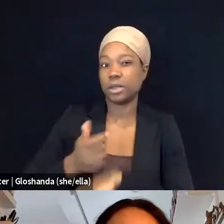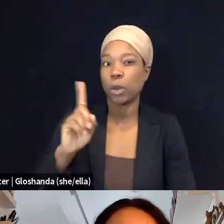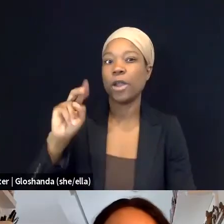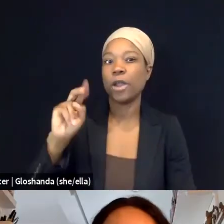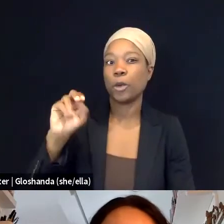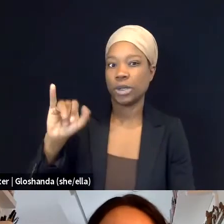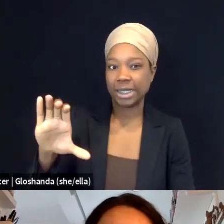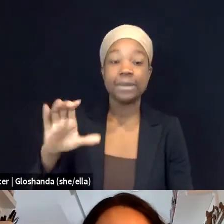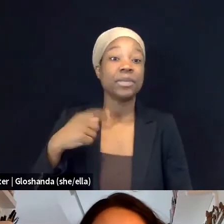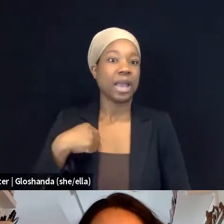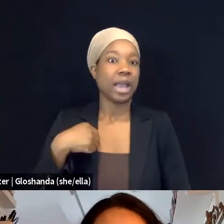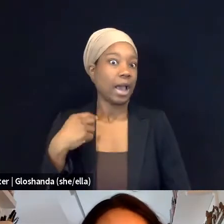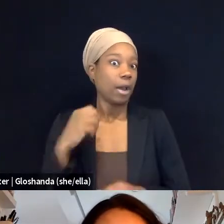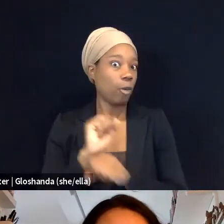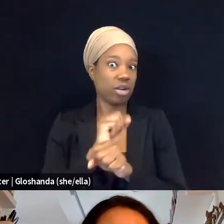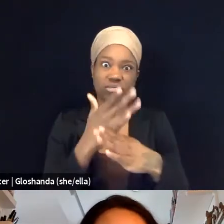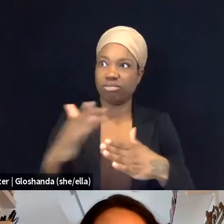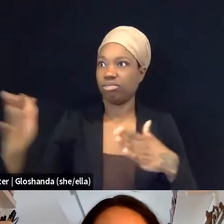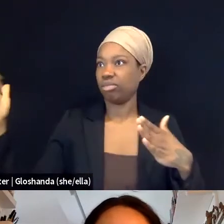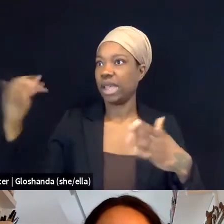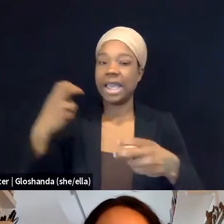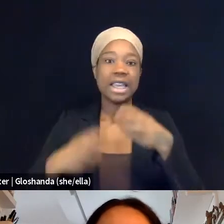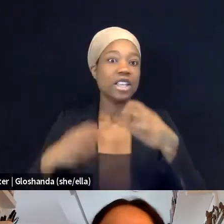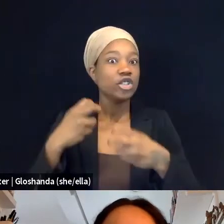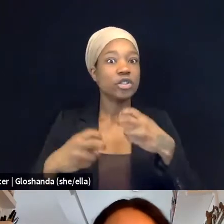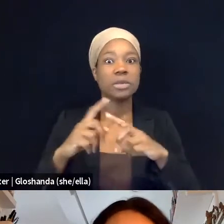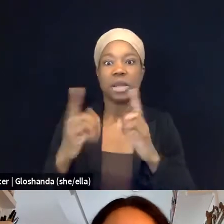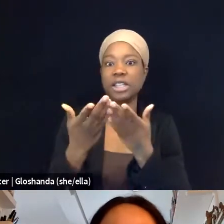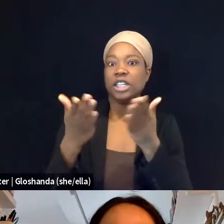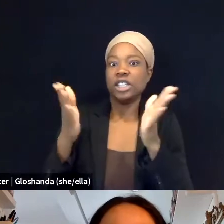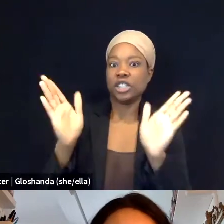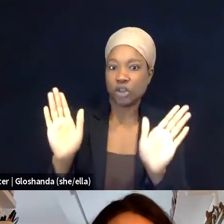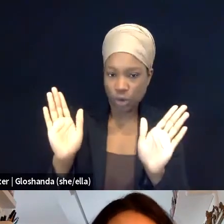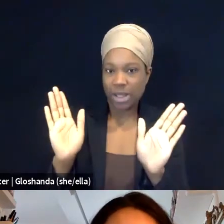but sort of generally at the intersection of what's called national security law